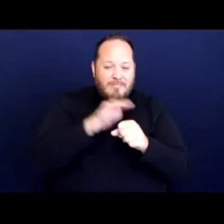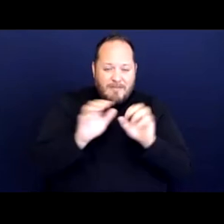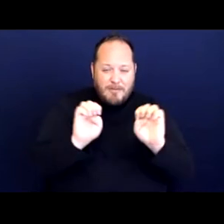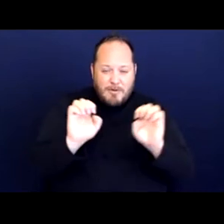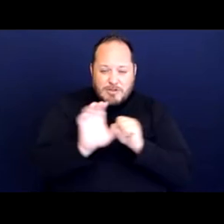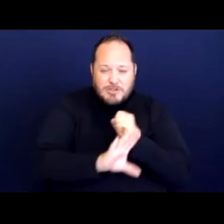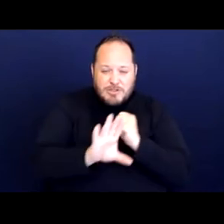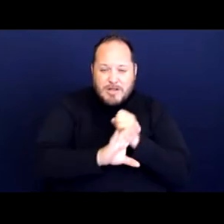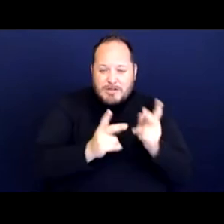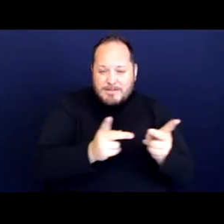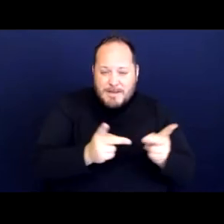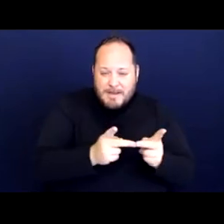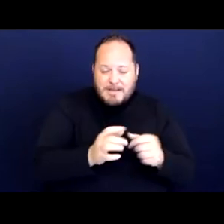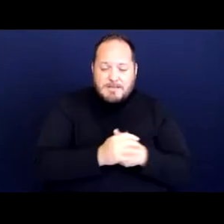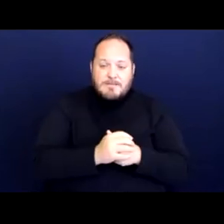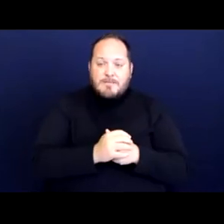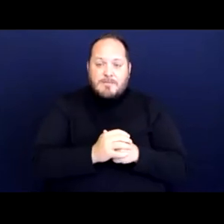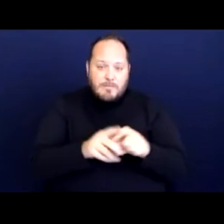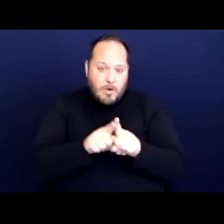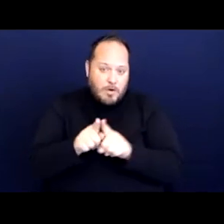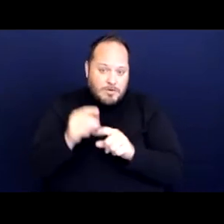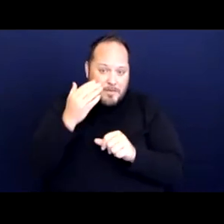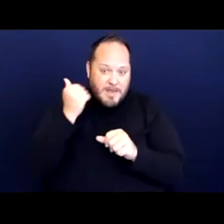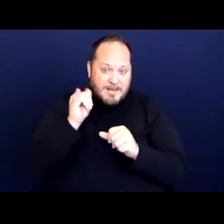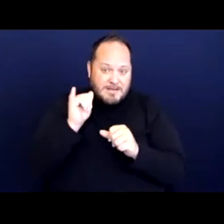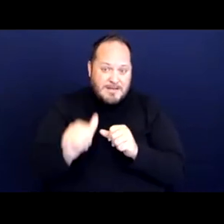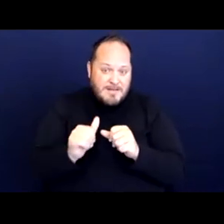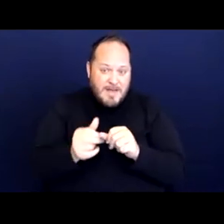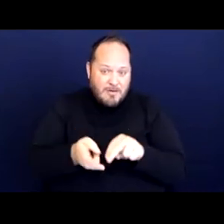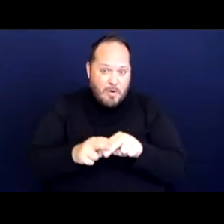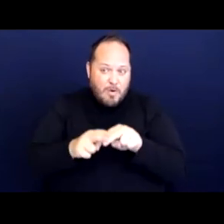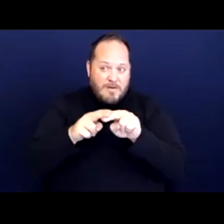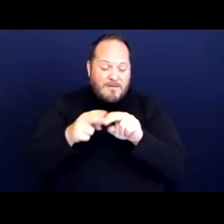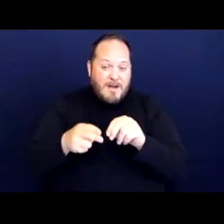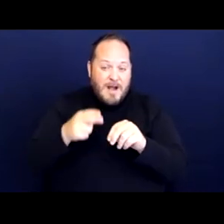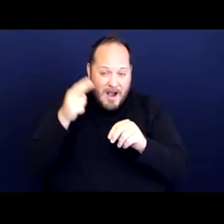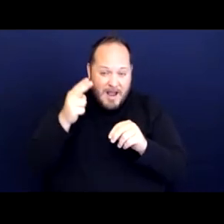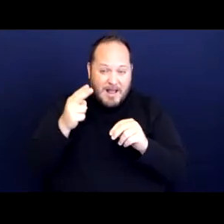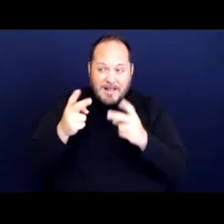because of the growth of highly visible unsheltered homelessness